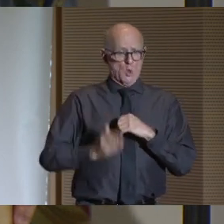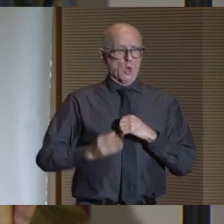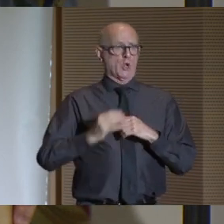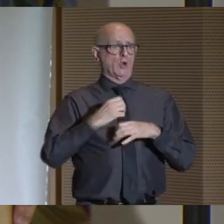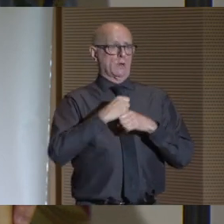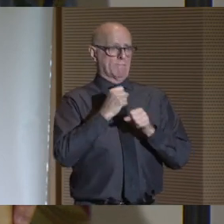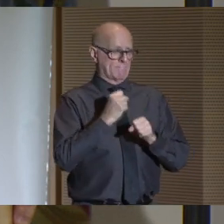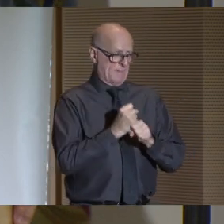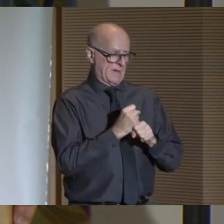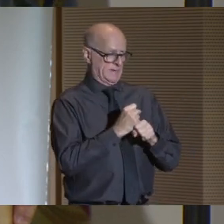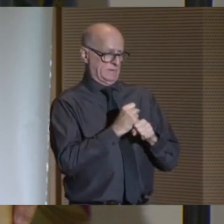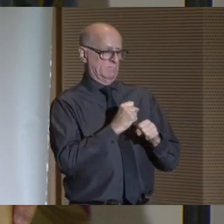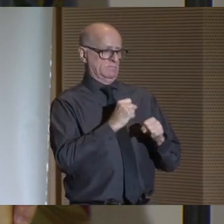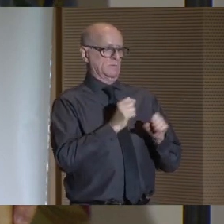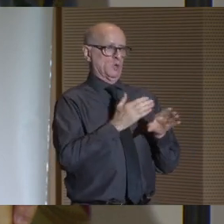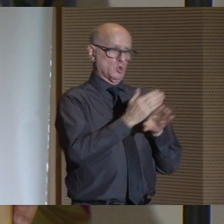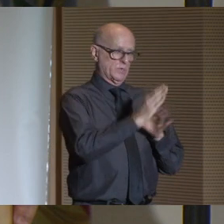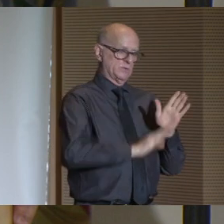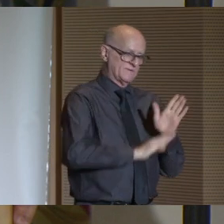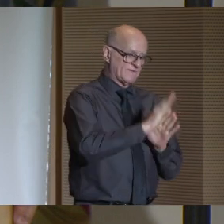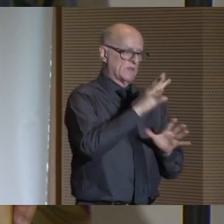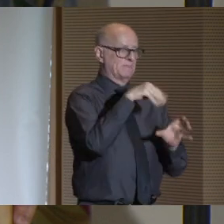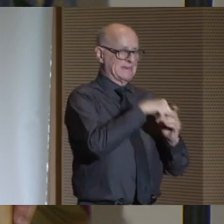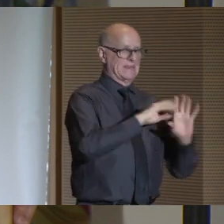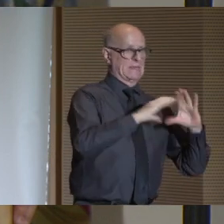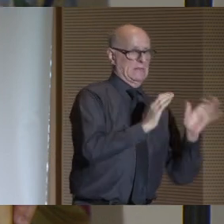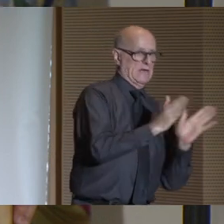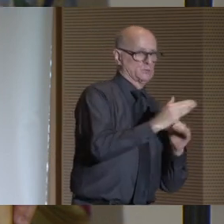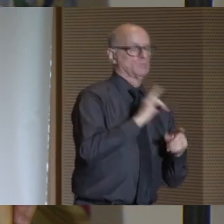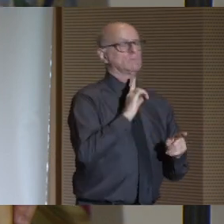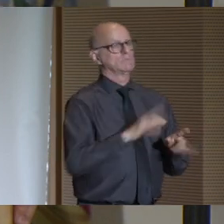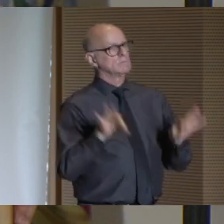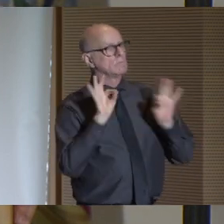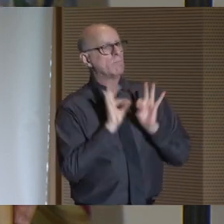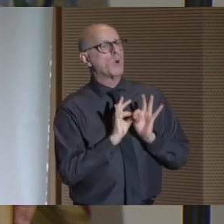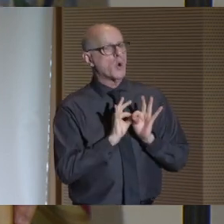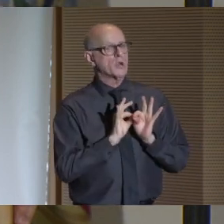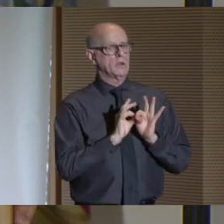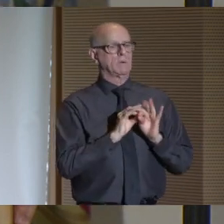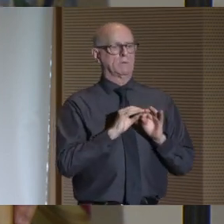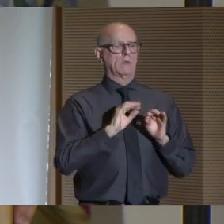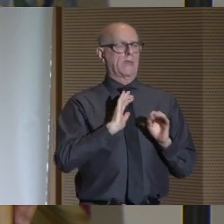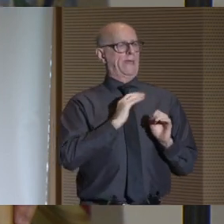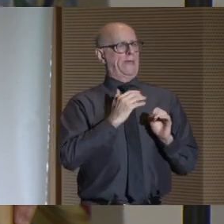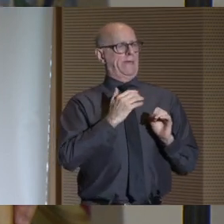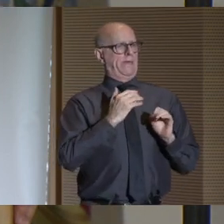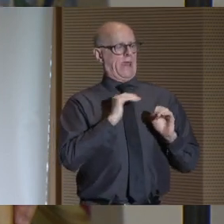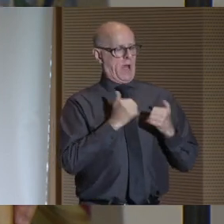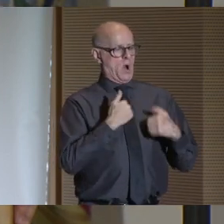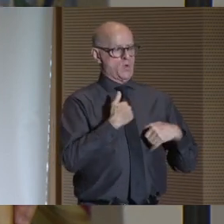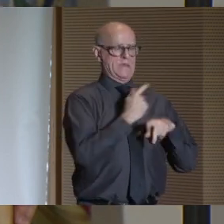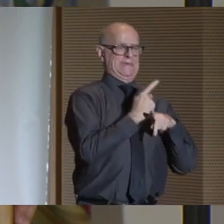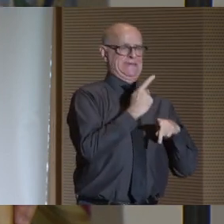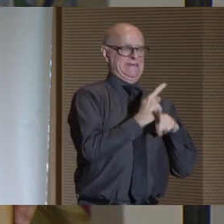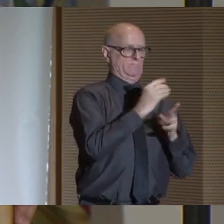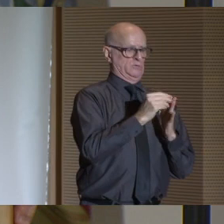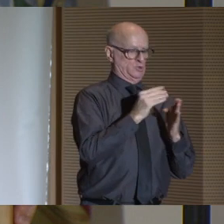and embedding career development in our classrooms are key, but so are the measures we're taking to keep students in school